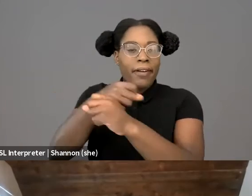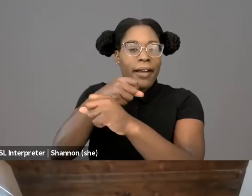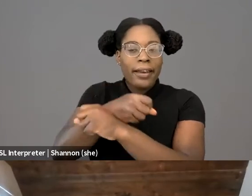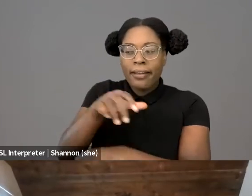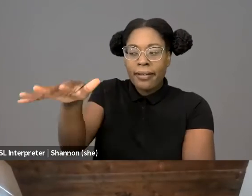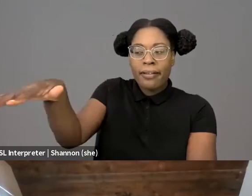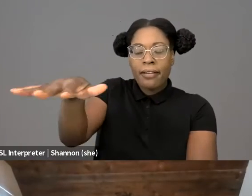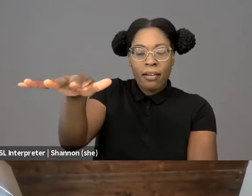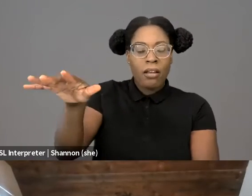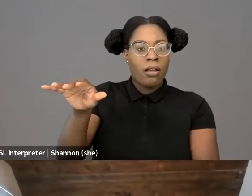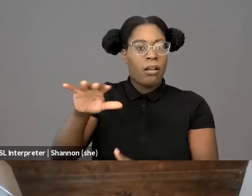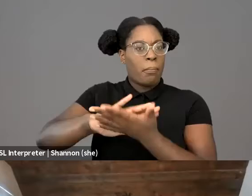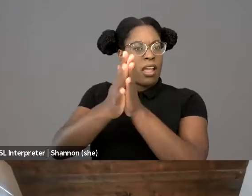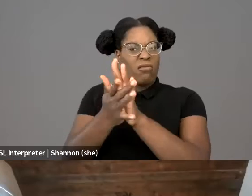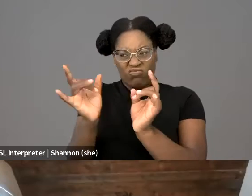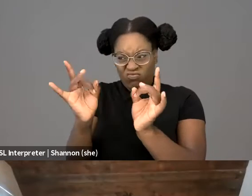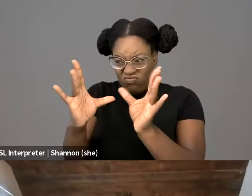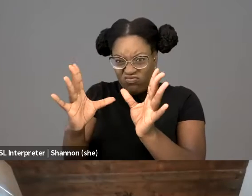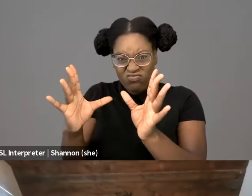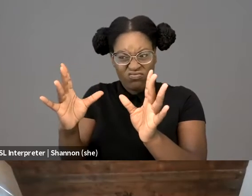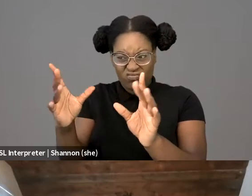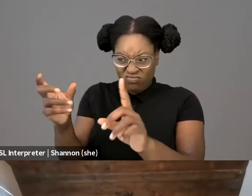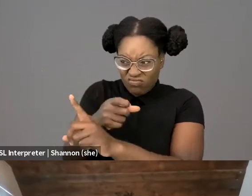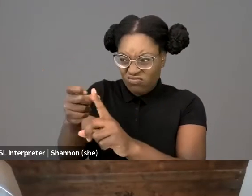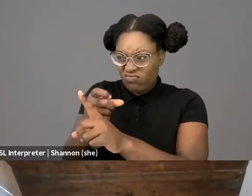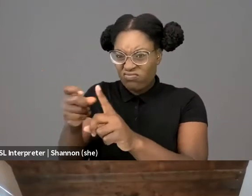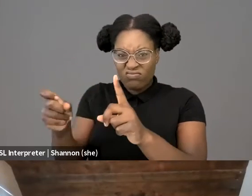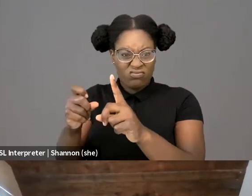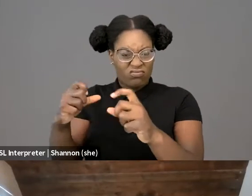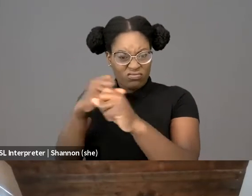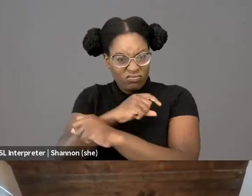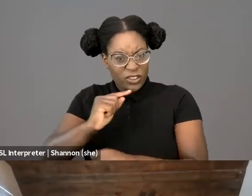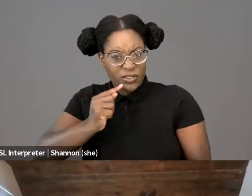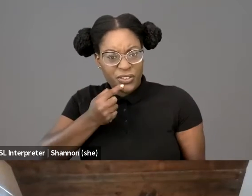enacting tropes of hyper-masculinity, so often we would form a circle around the contenders,